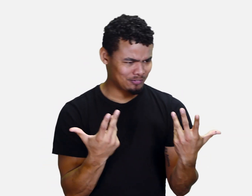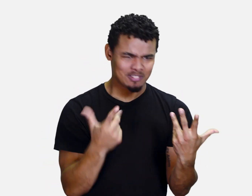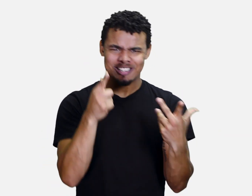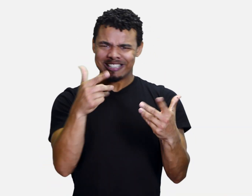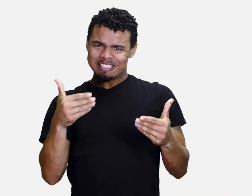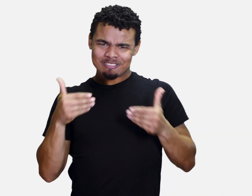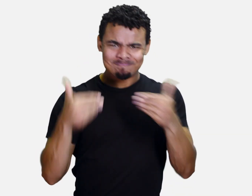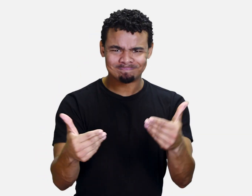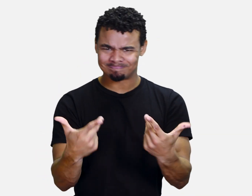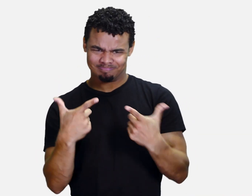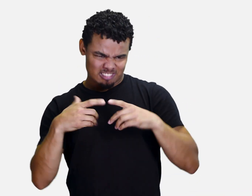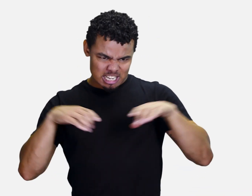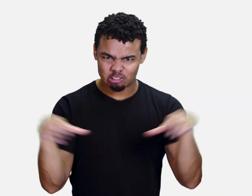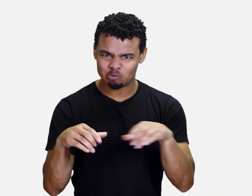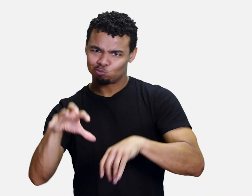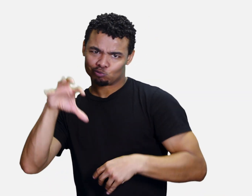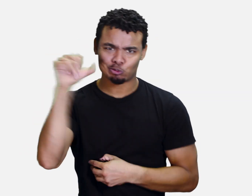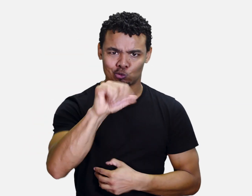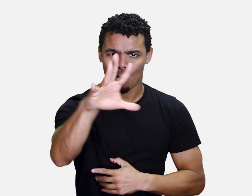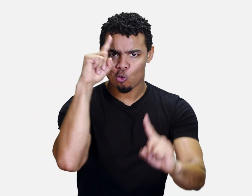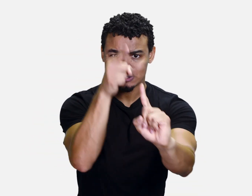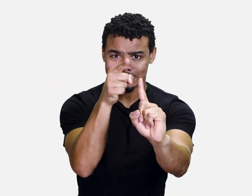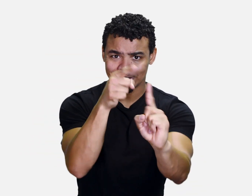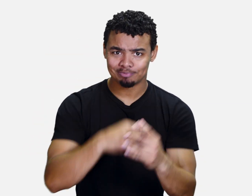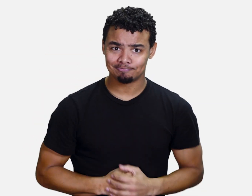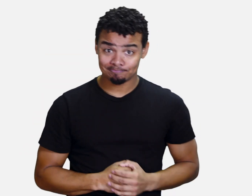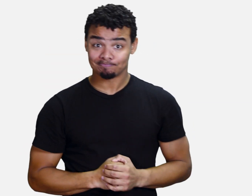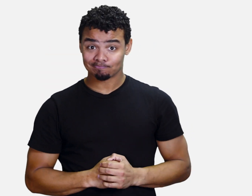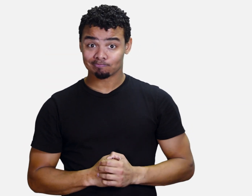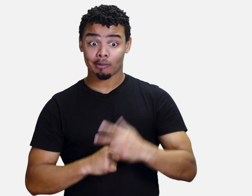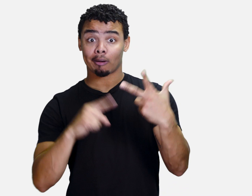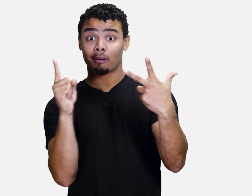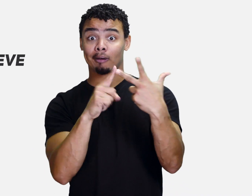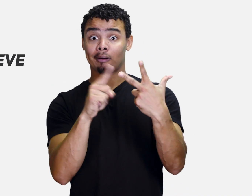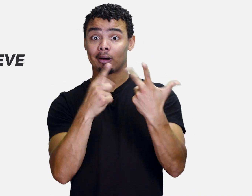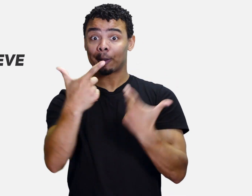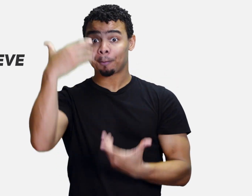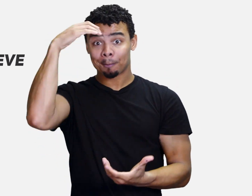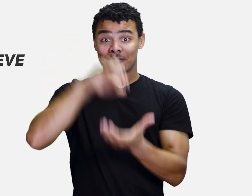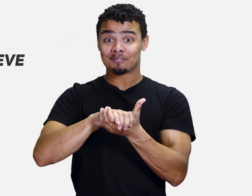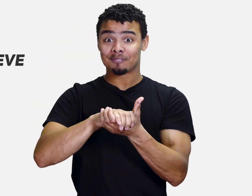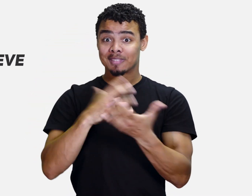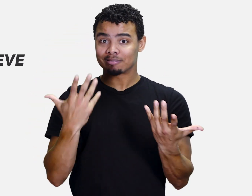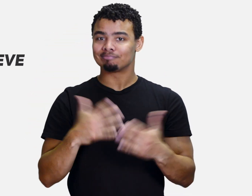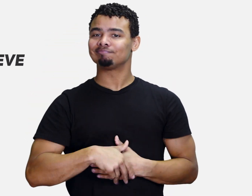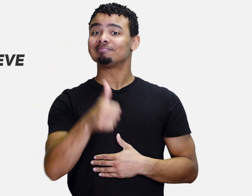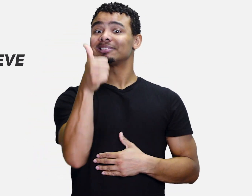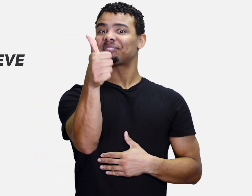what to do using your problem-solving skills and act to move towards your goals.